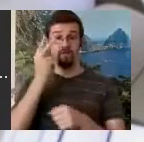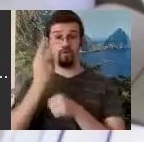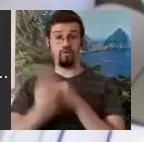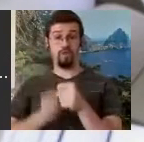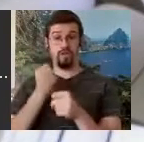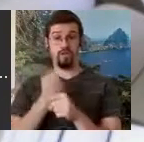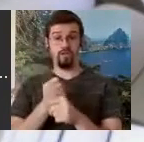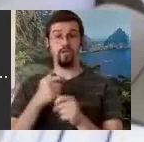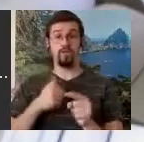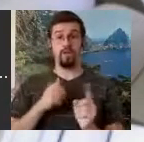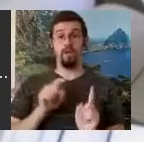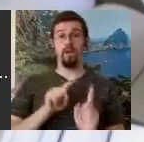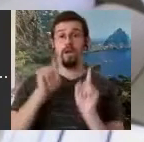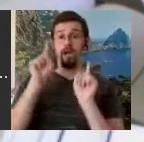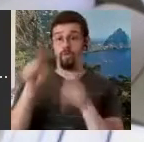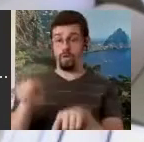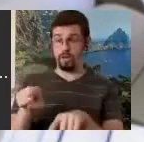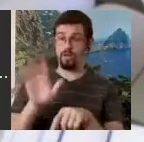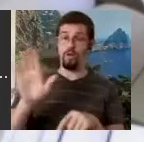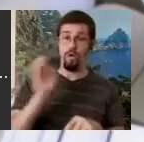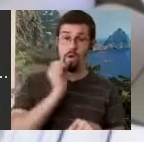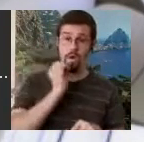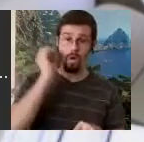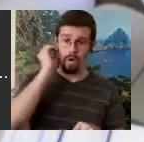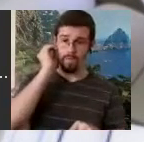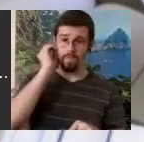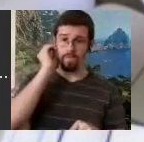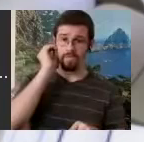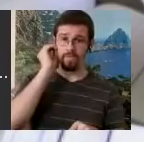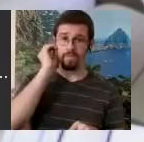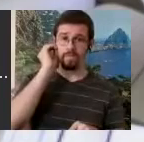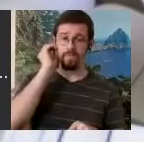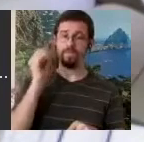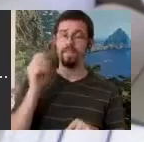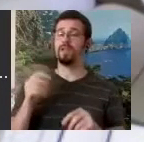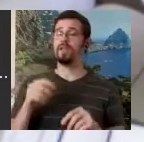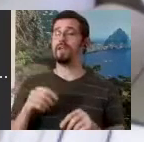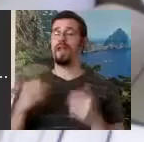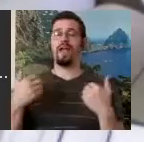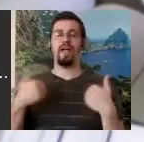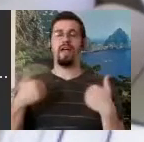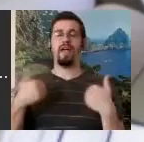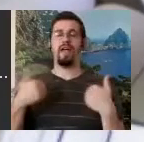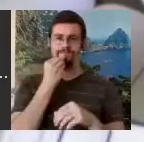Pedersen's home. Had breakfast on her dining room table in a place called